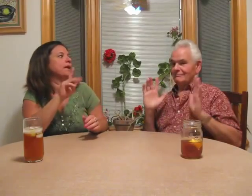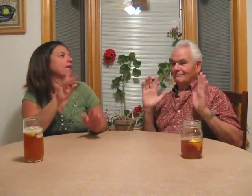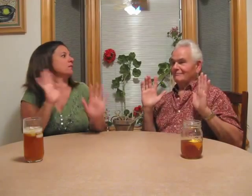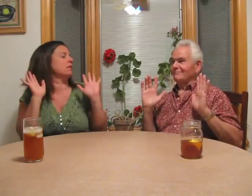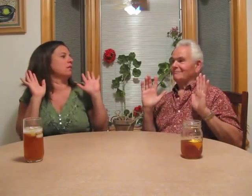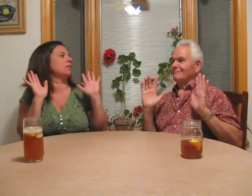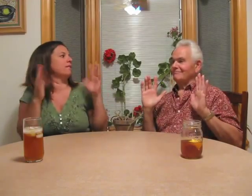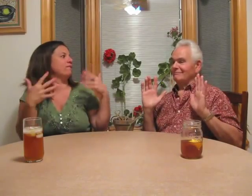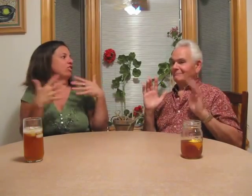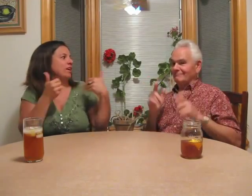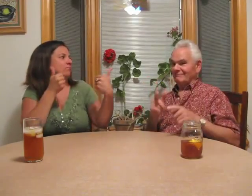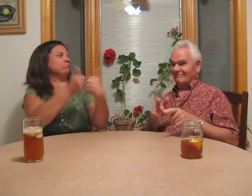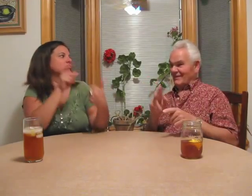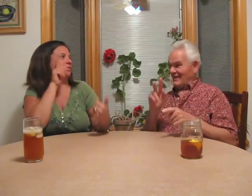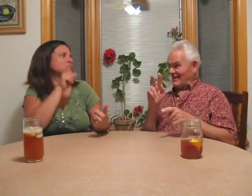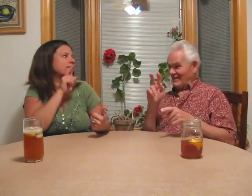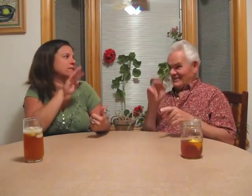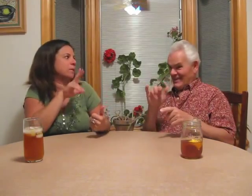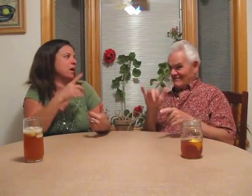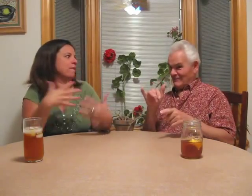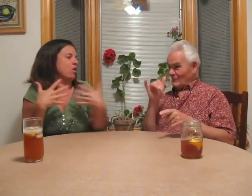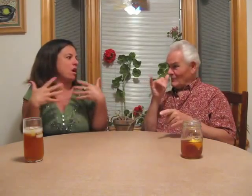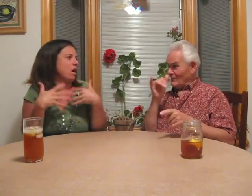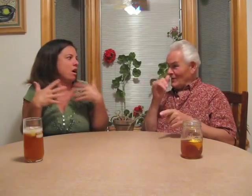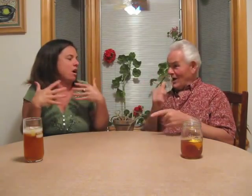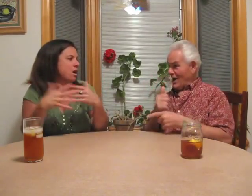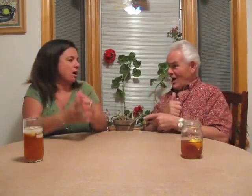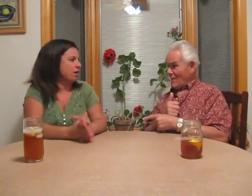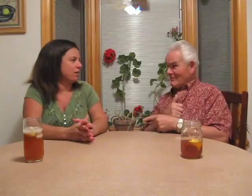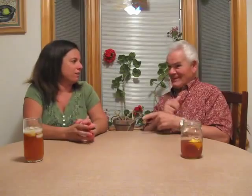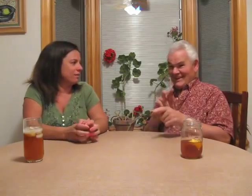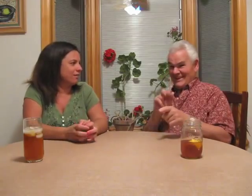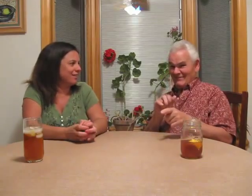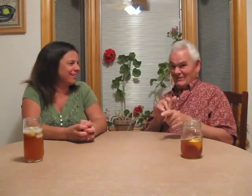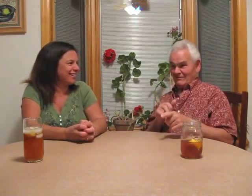Joe: They called it off. Barb: So they were scared to play against Fanwood. After seeing that Fanwood beat the Navy and even the Army teams, they had to call it off.